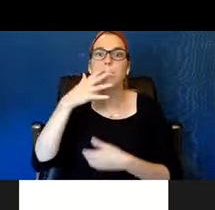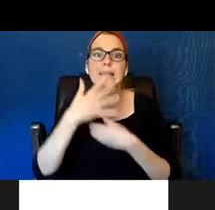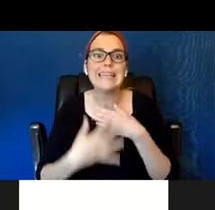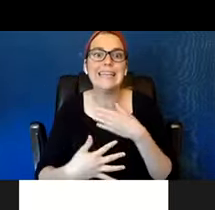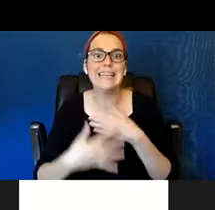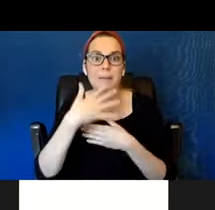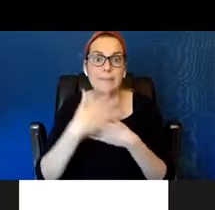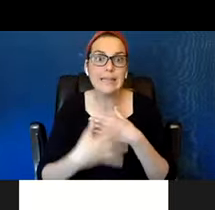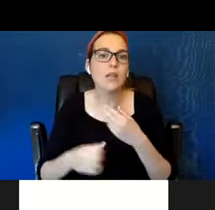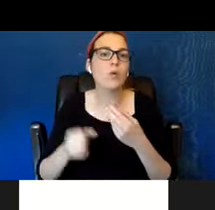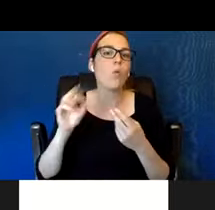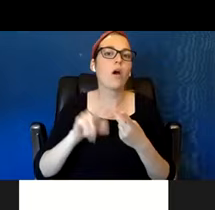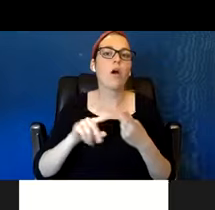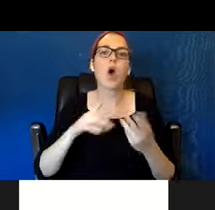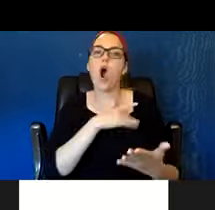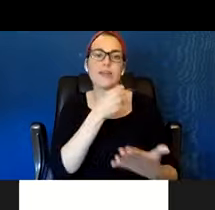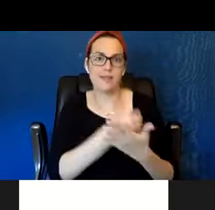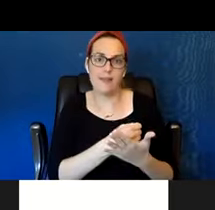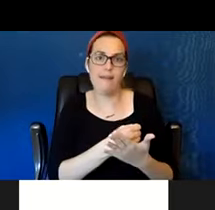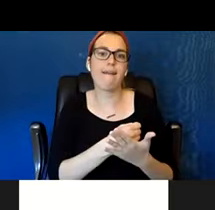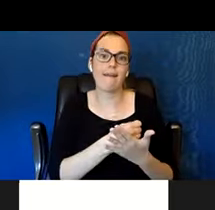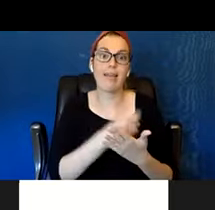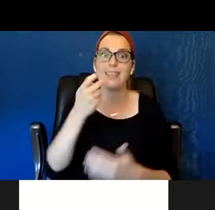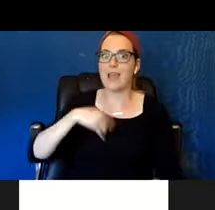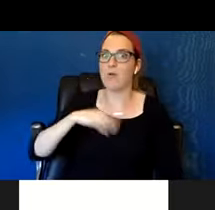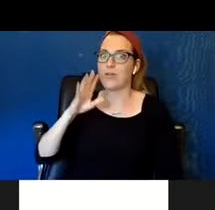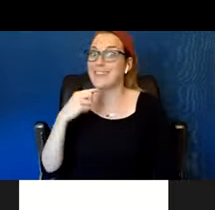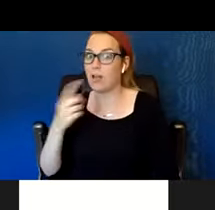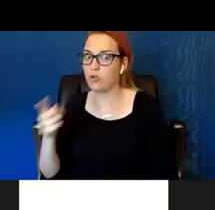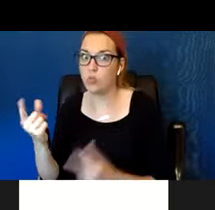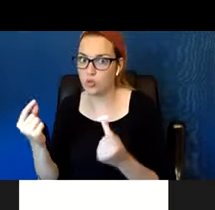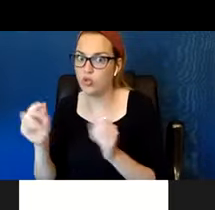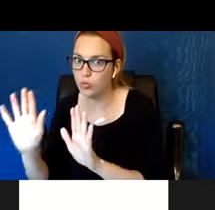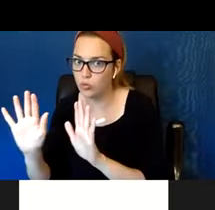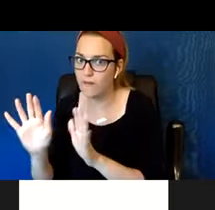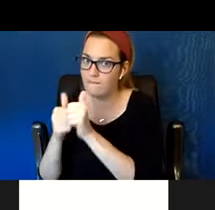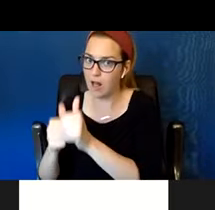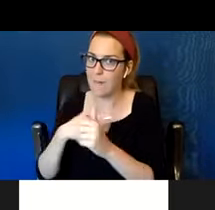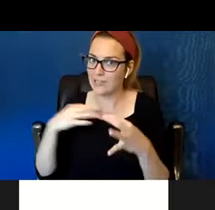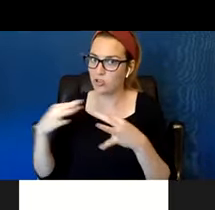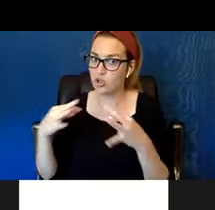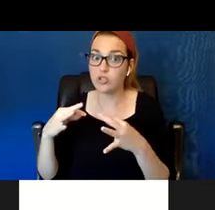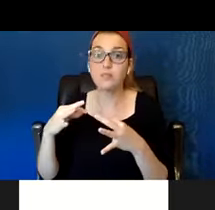But otherwise you drive this bus and we work together to figure out what it is